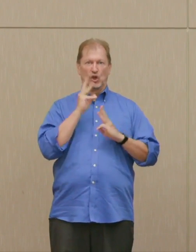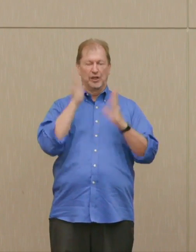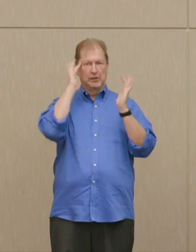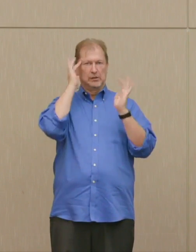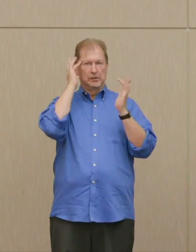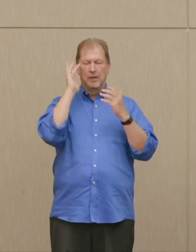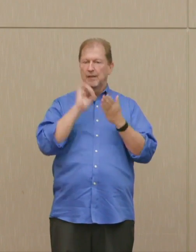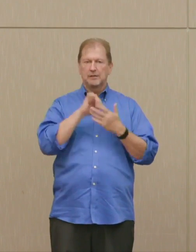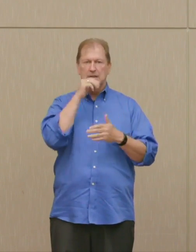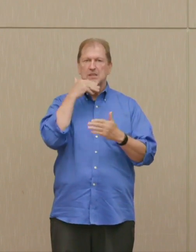than he seemed to do.